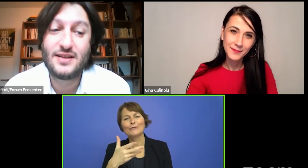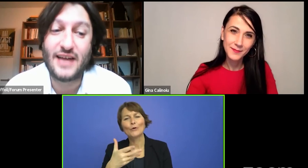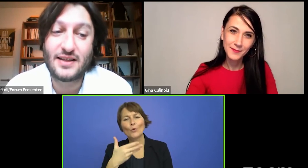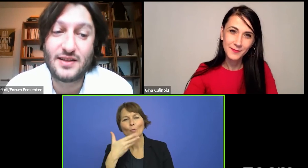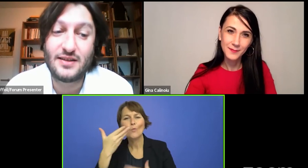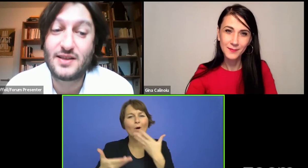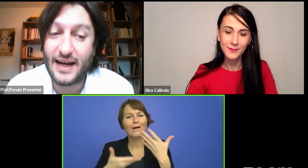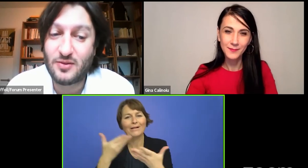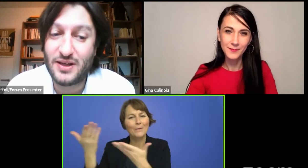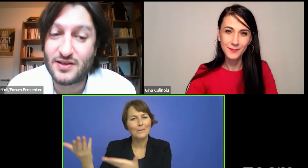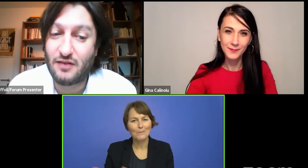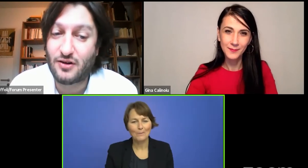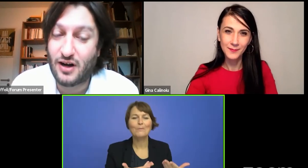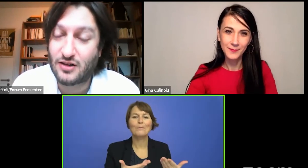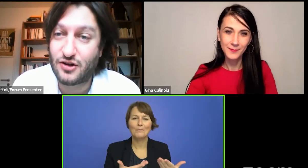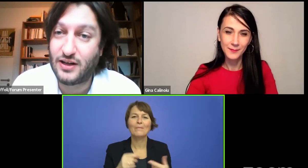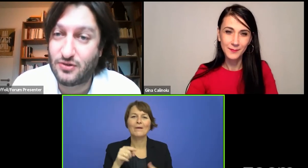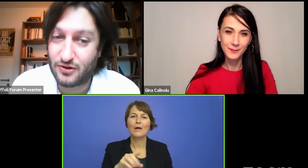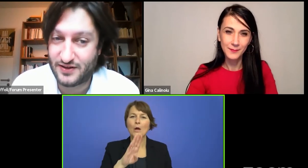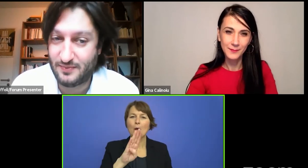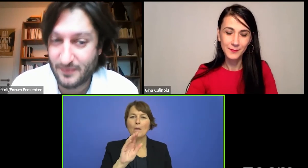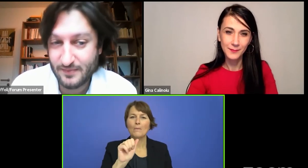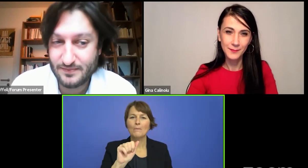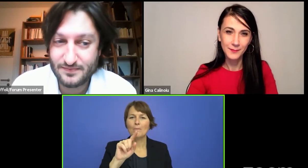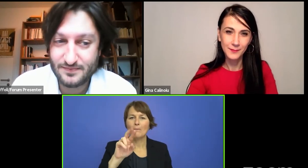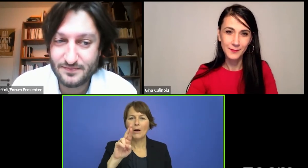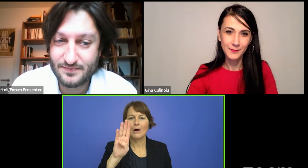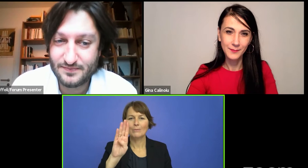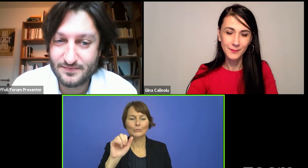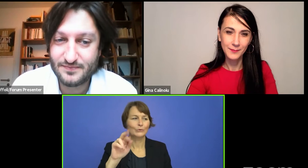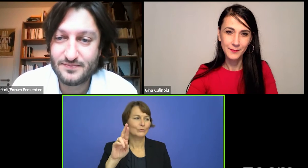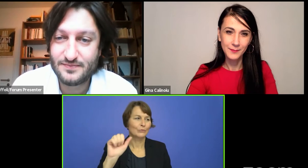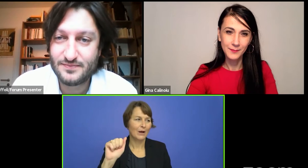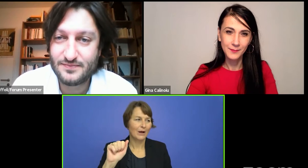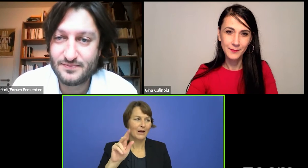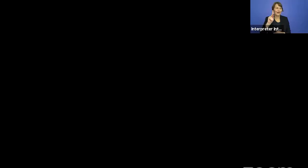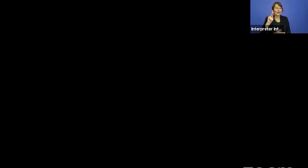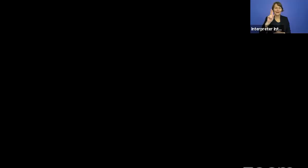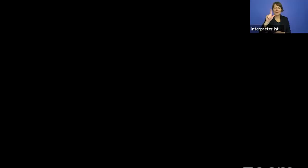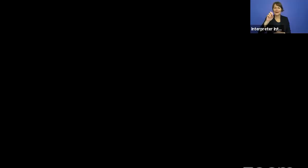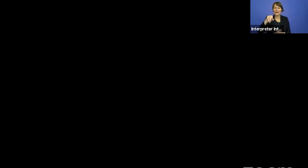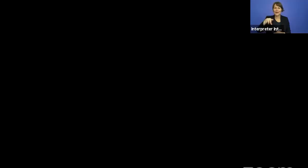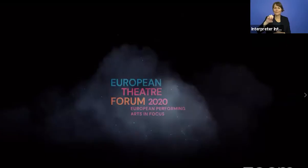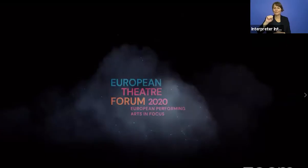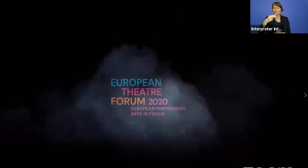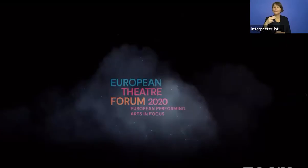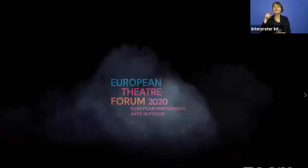saxon state minister for culture and tourism.